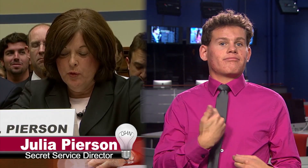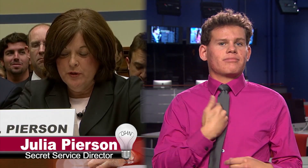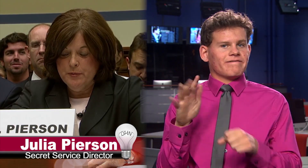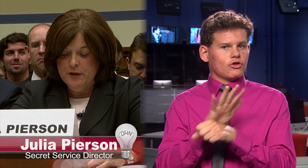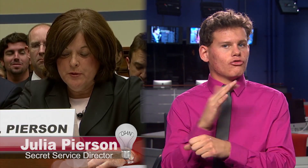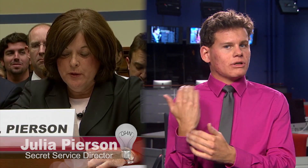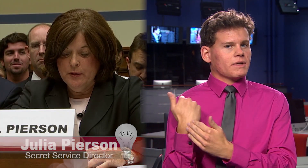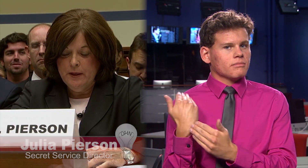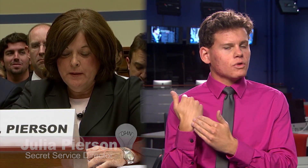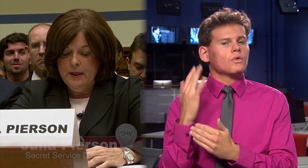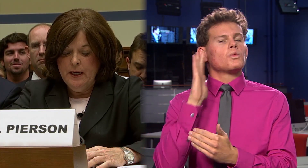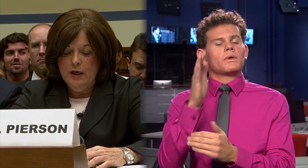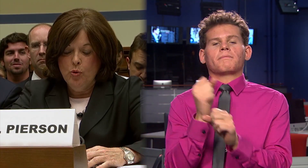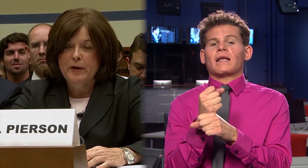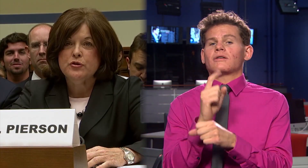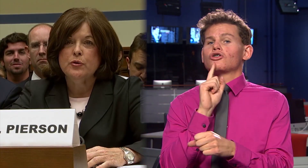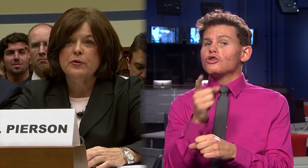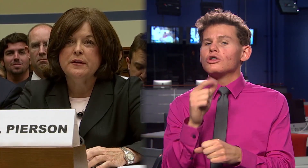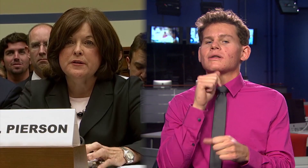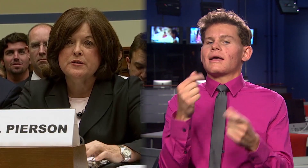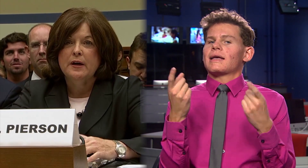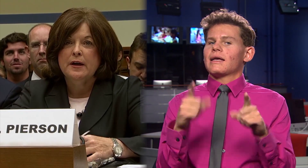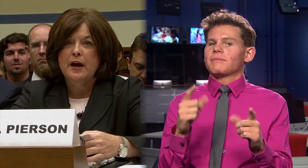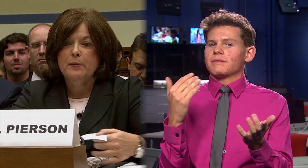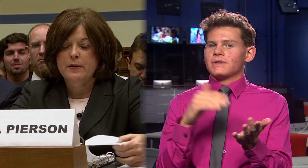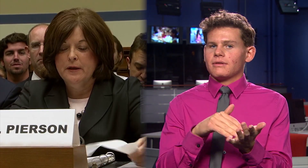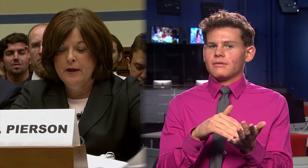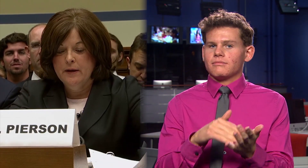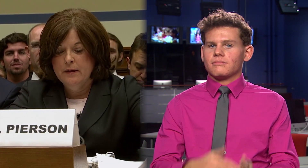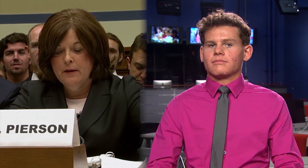full responsibility and I will make sure that it does not happen again. "